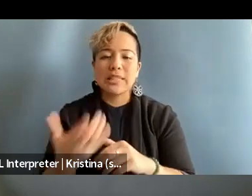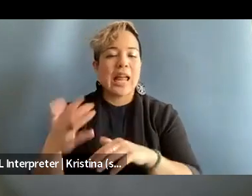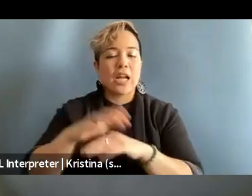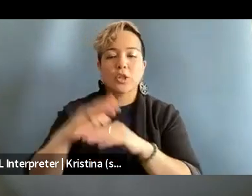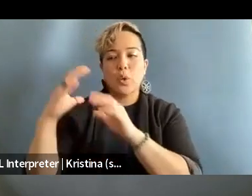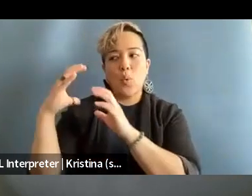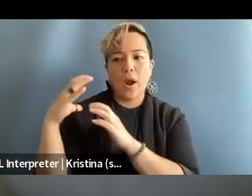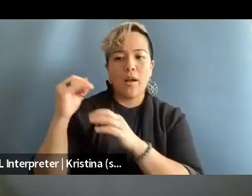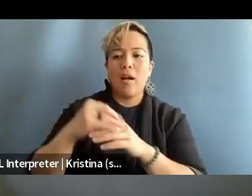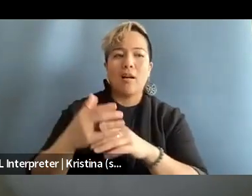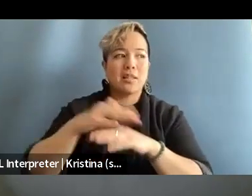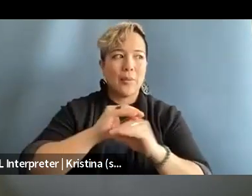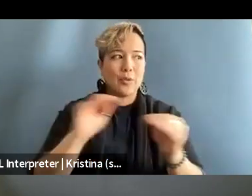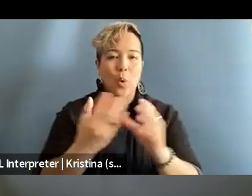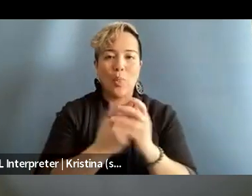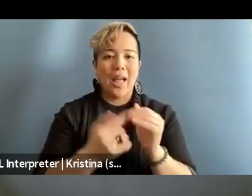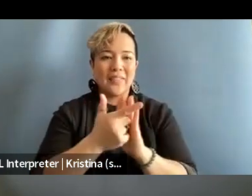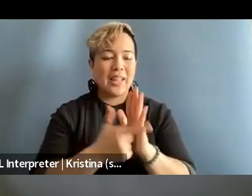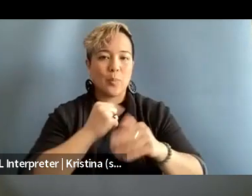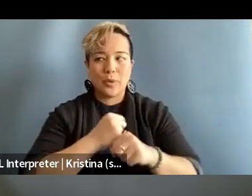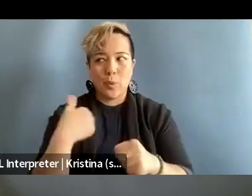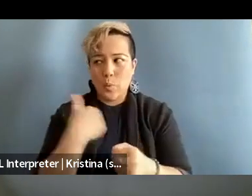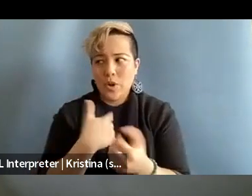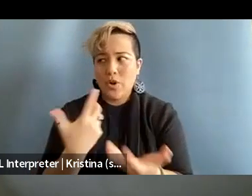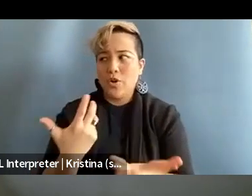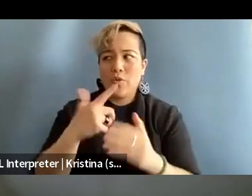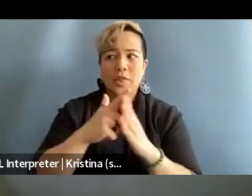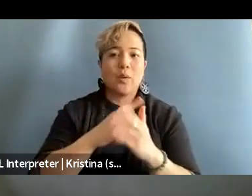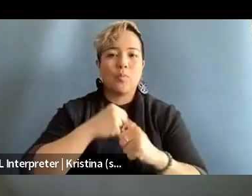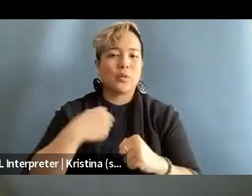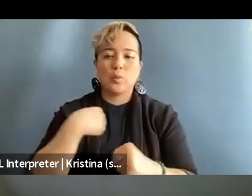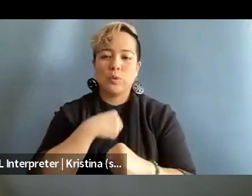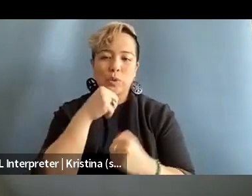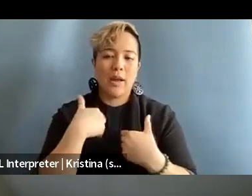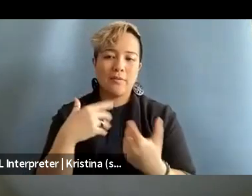the lack of legal protections that we already don't have, like the legal protections we don't have, so.